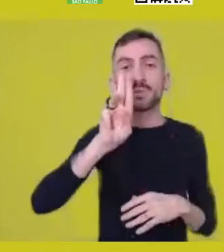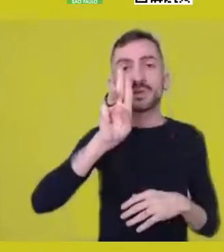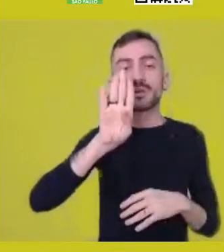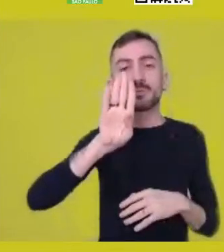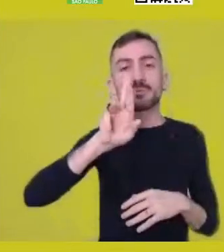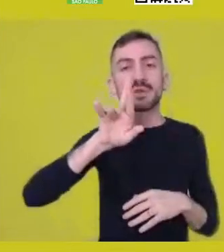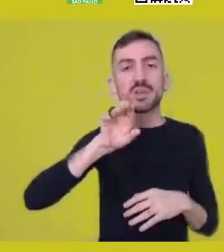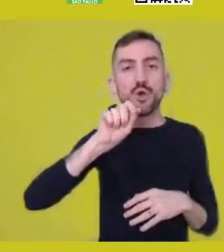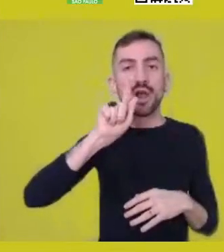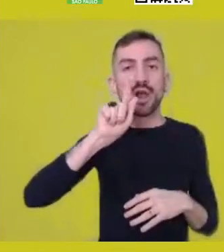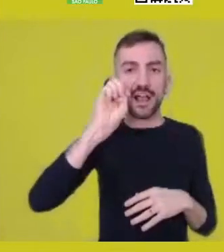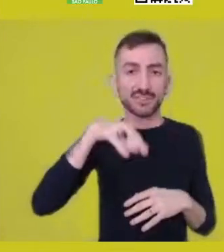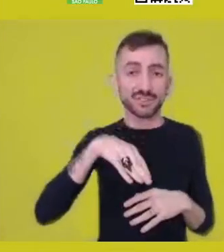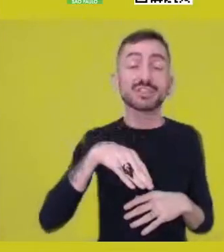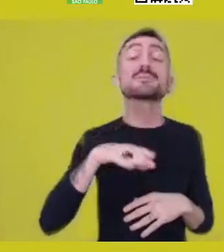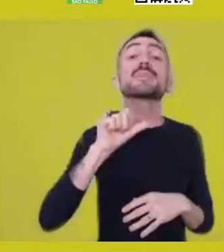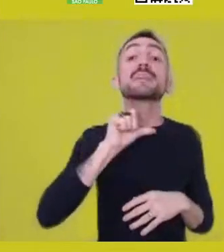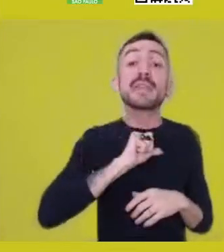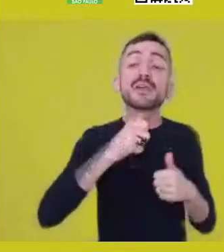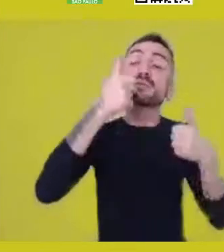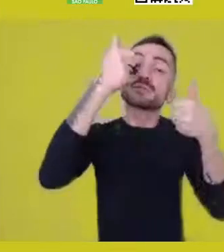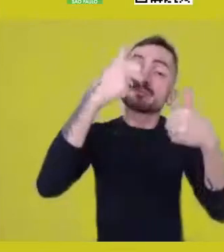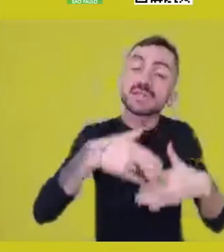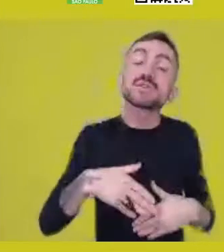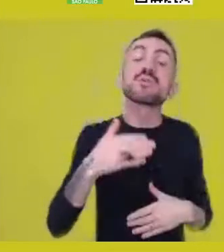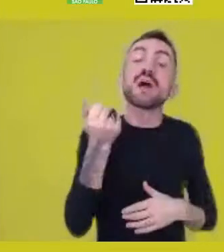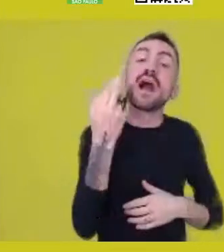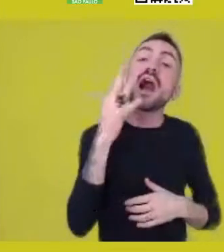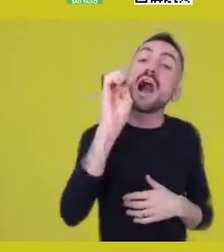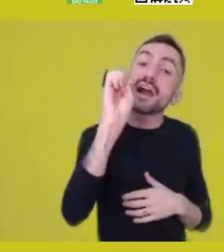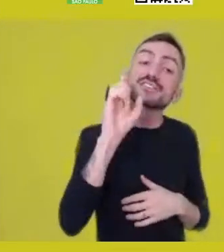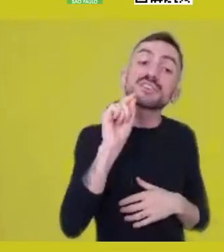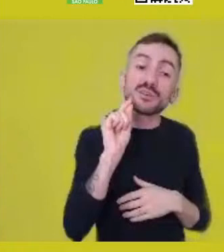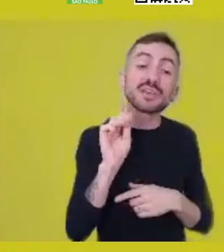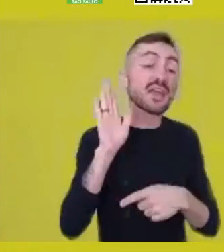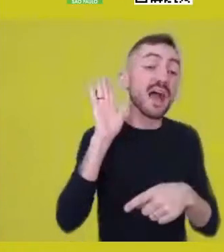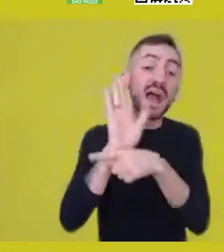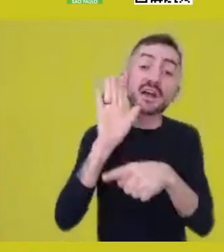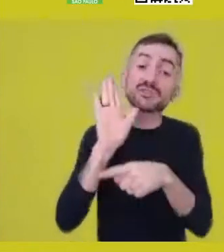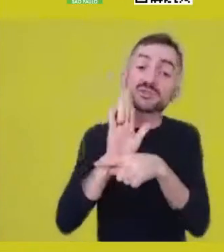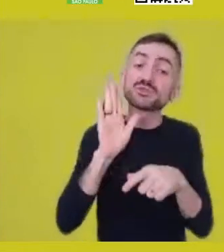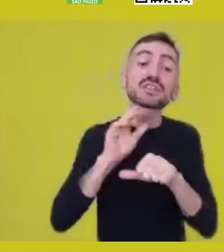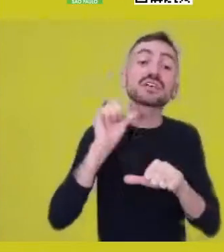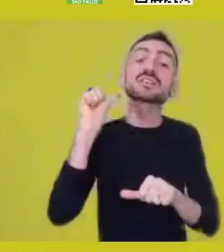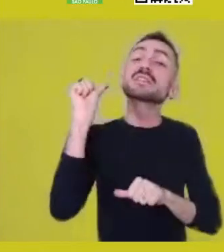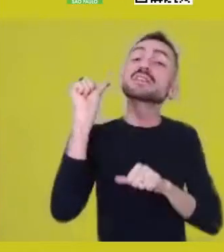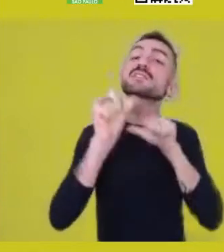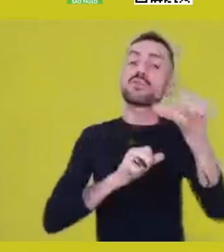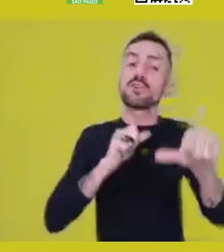as the possibility of transformation, of creating an aesthetic